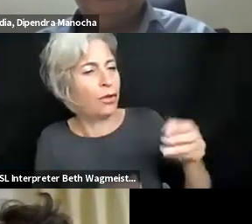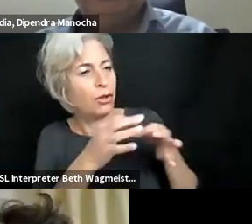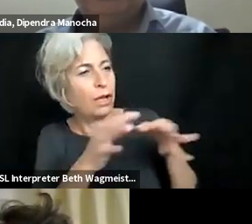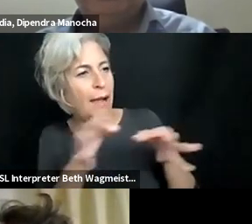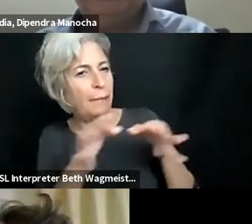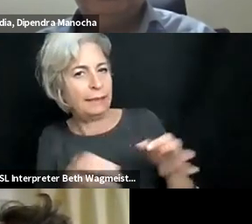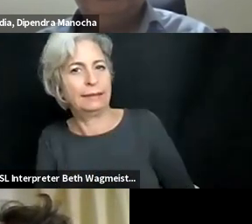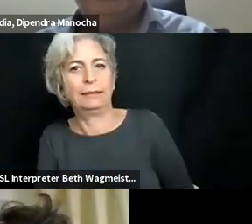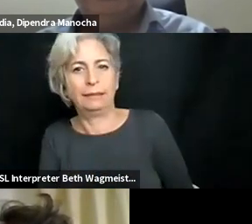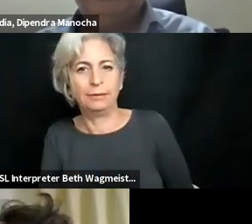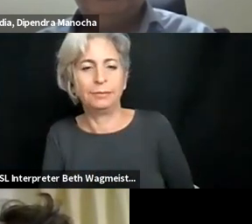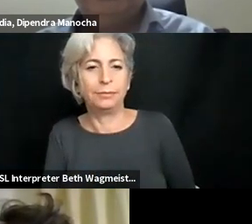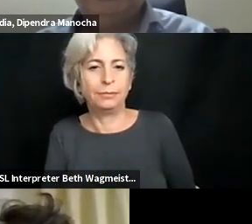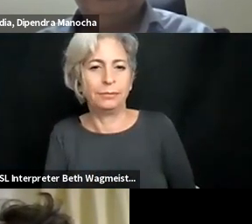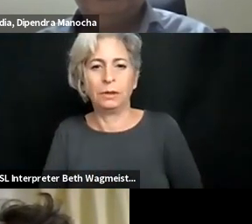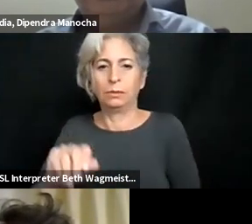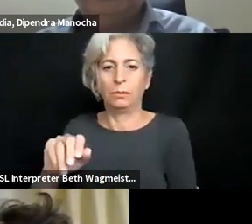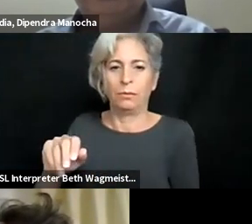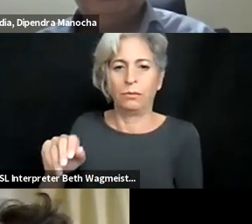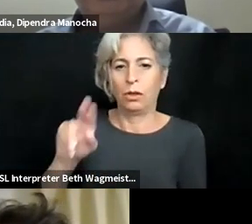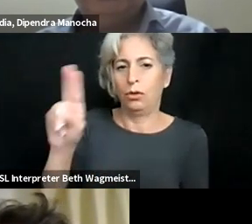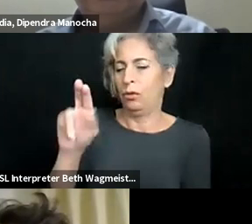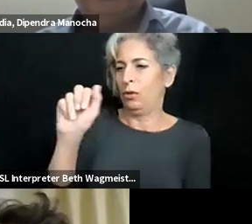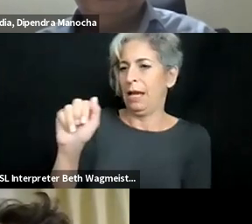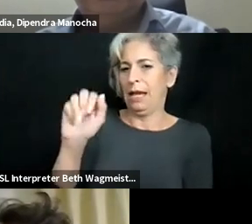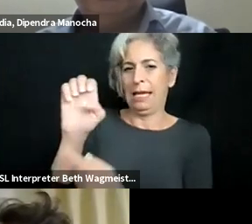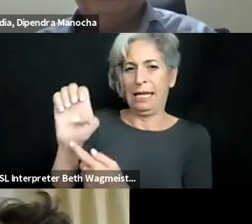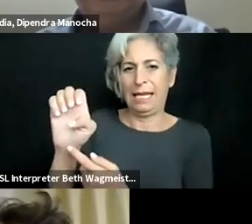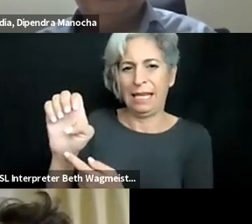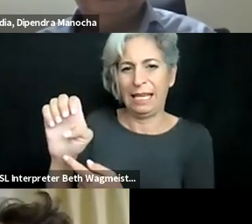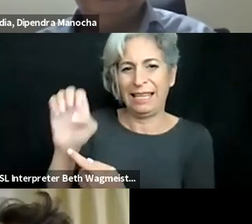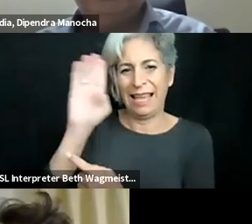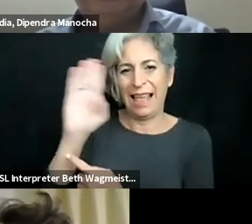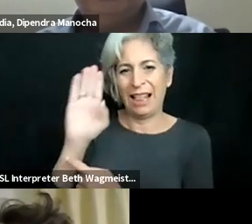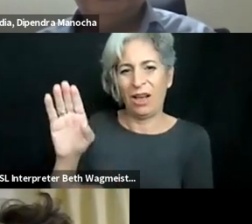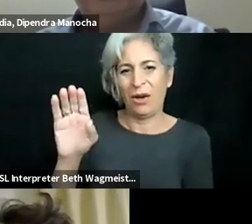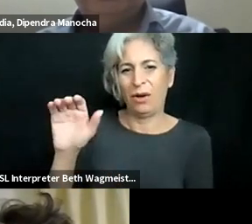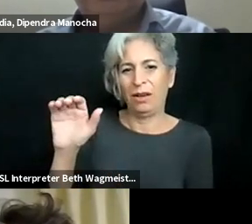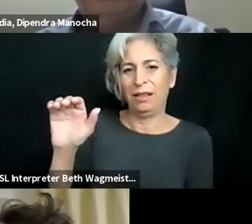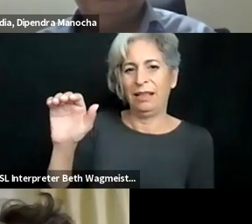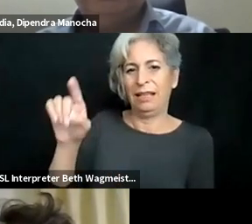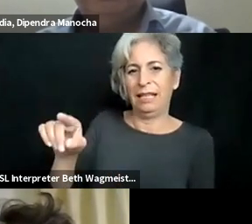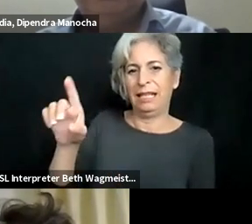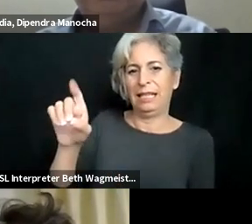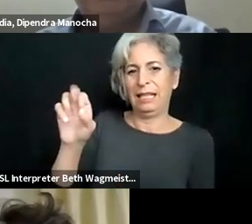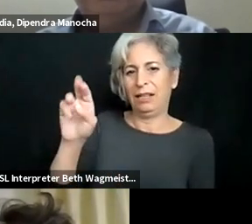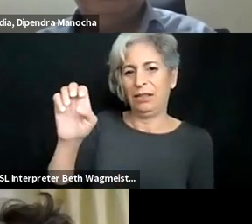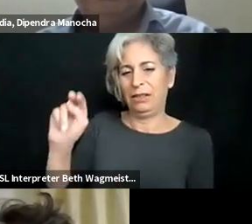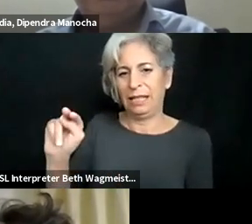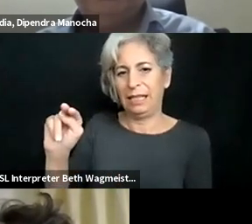their own interaction. Thank you. >> CHRISTOPHER LEE:Excelle nt. Thank you for those comments. Okay,